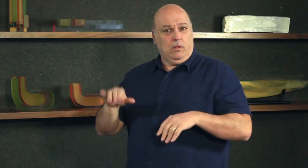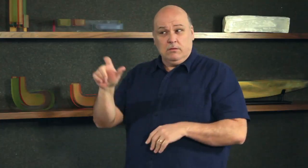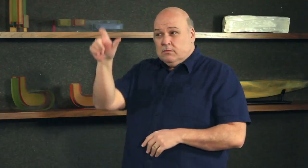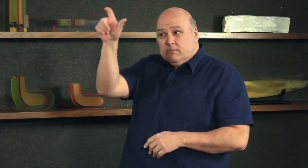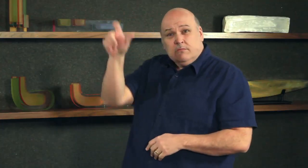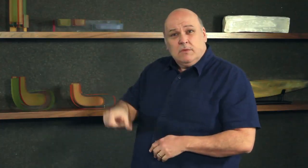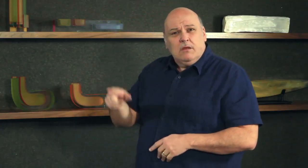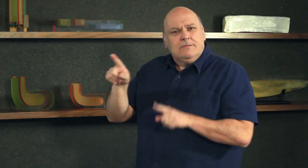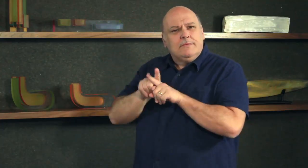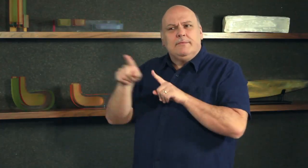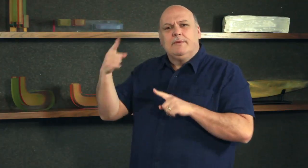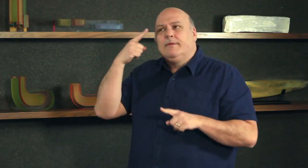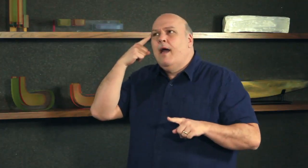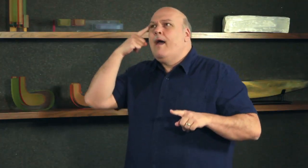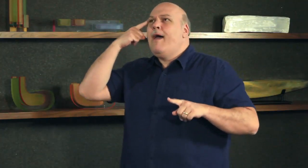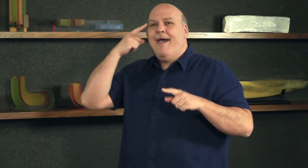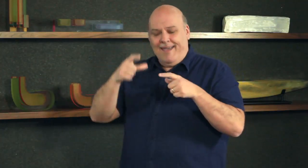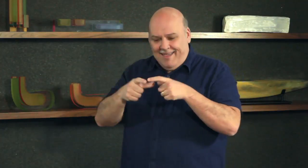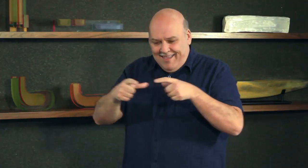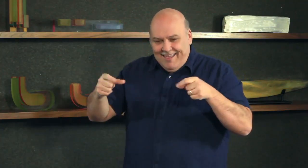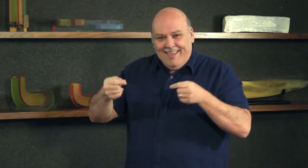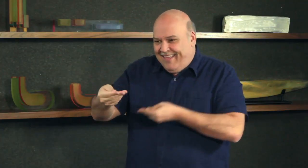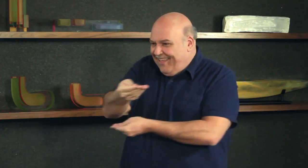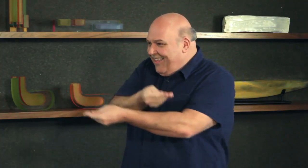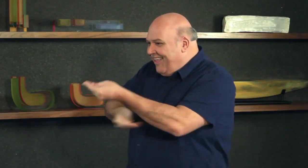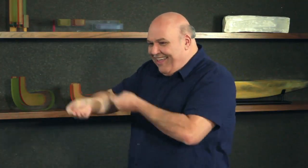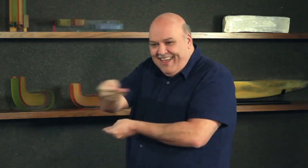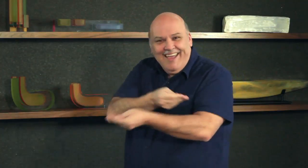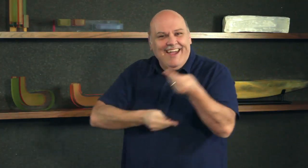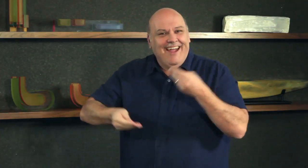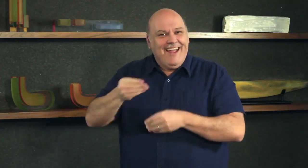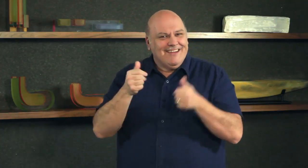A French trading card showing one of the